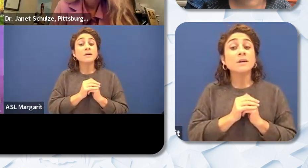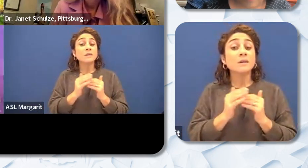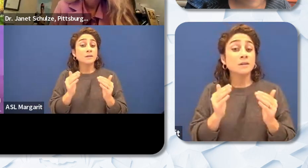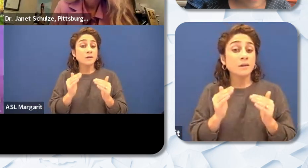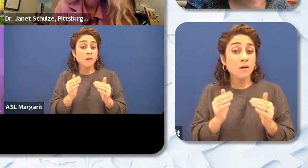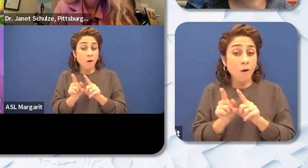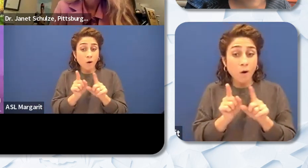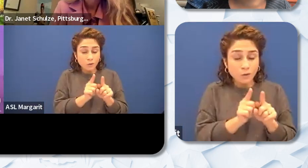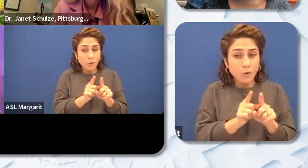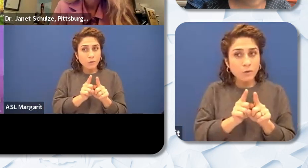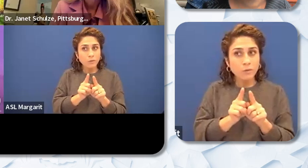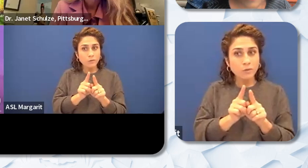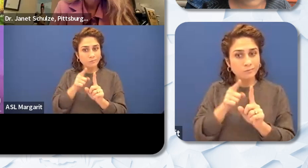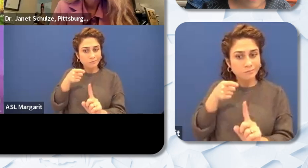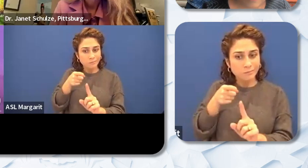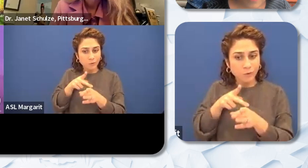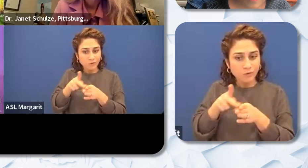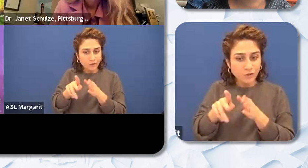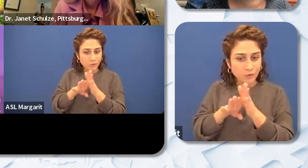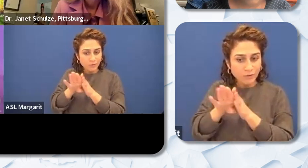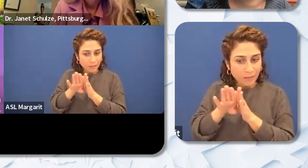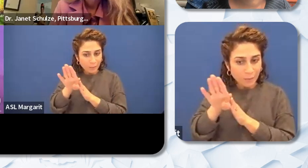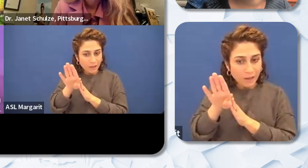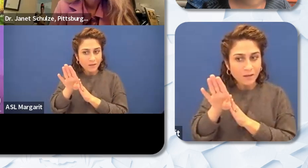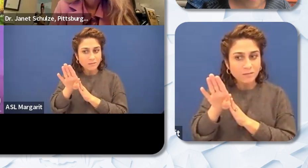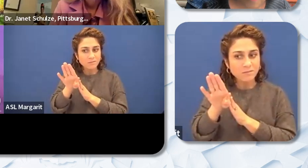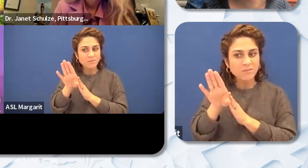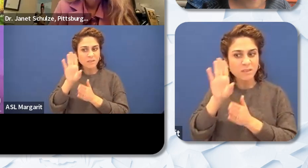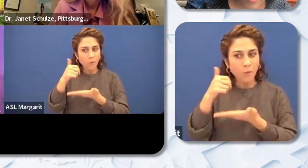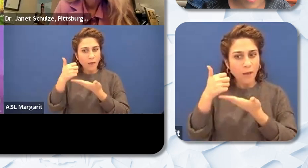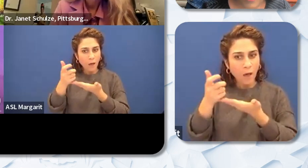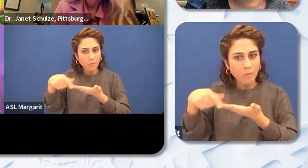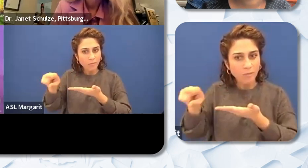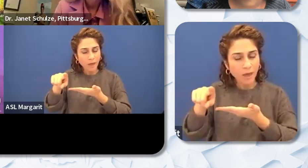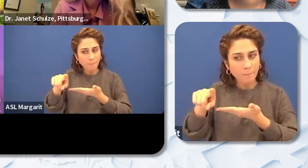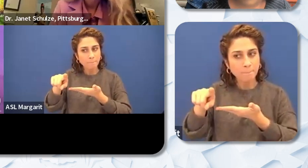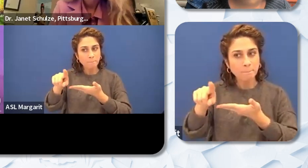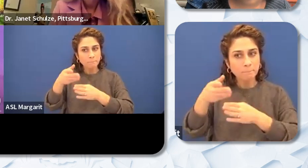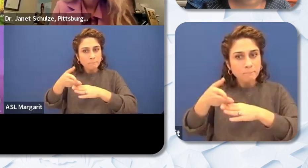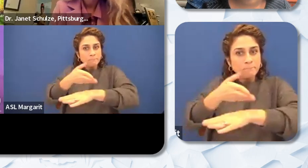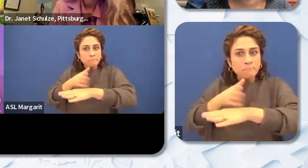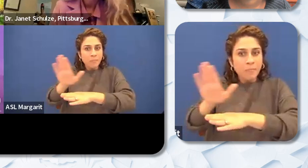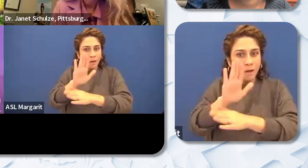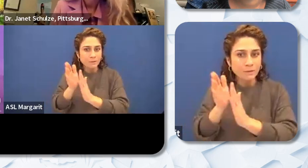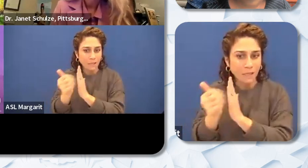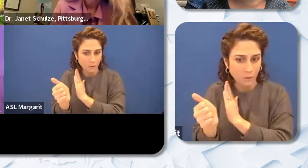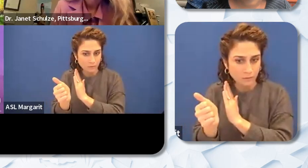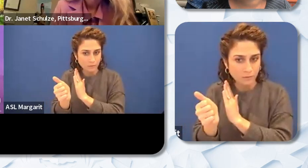development that would hone their skills so that they can perform. Be able to you know you know